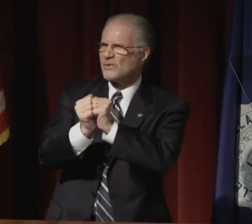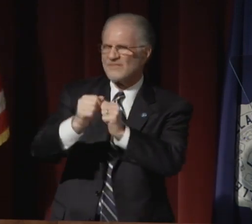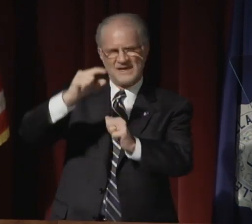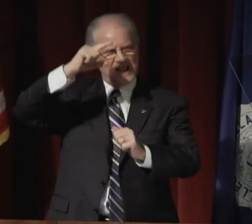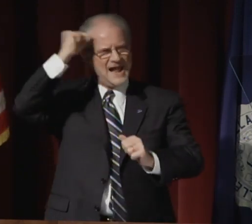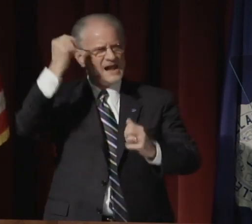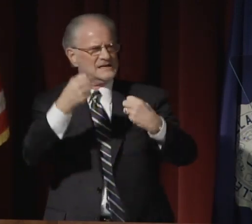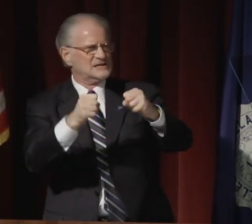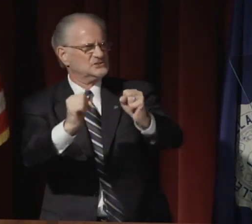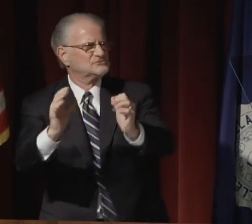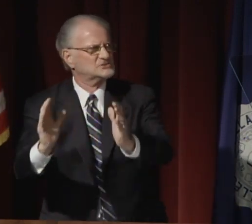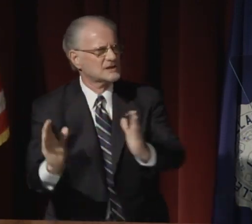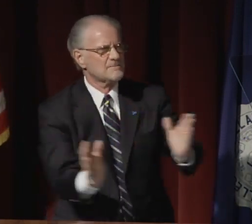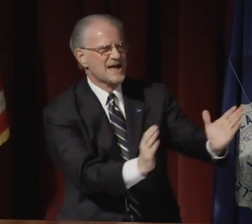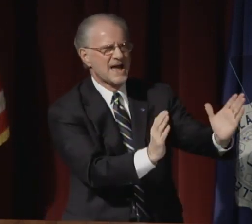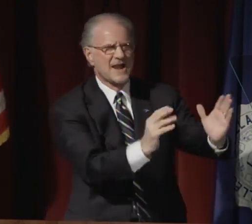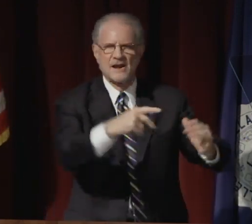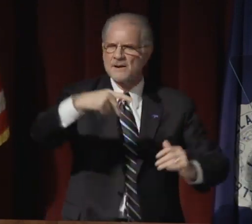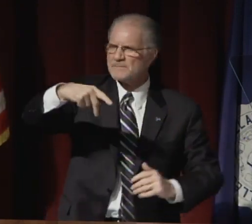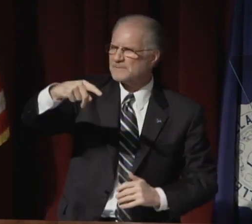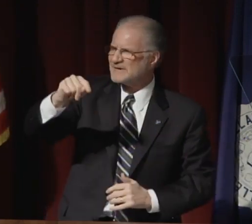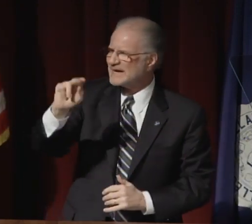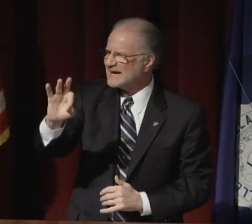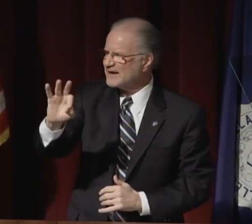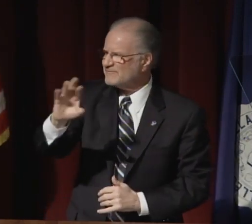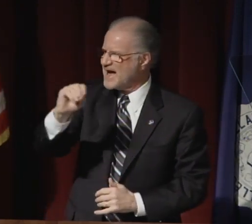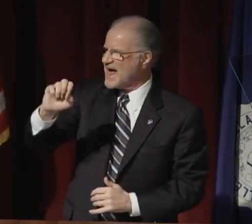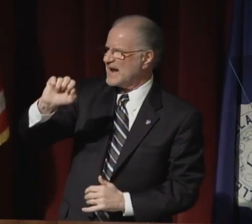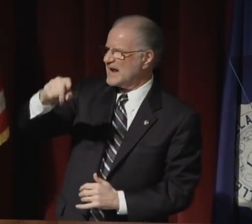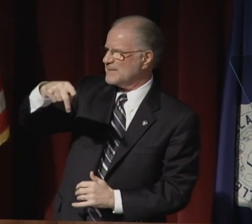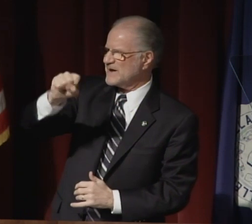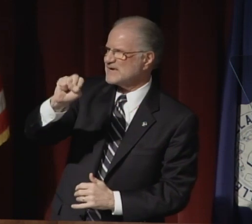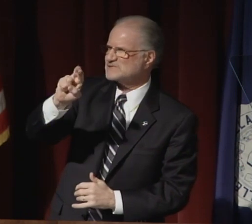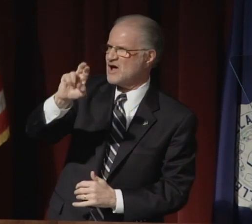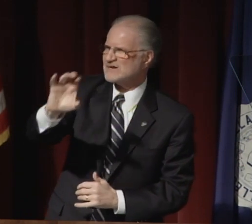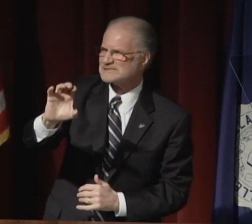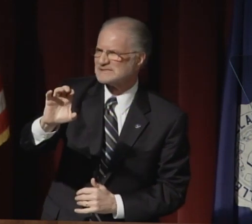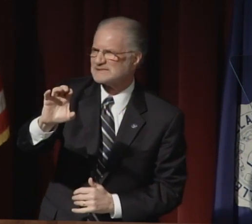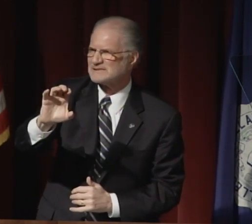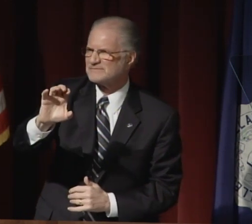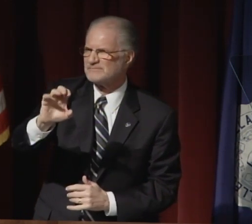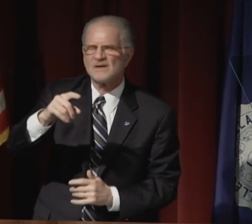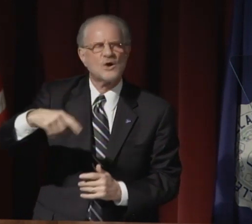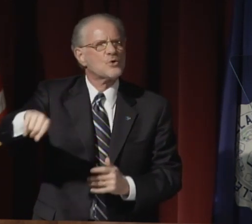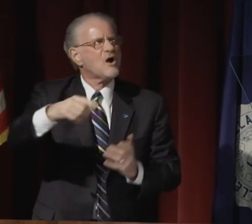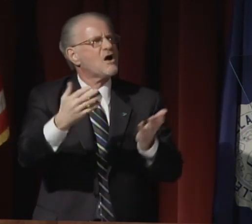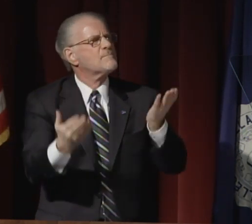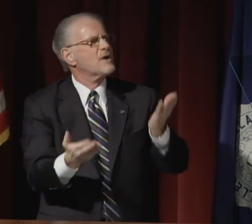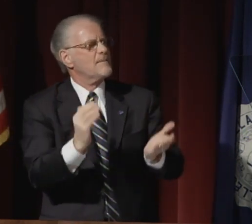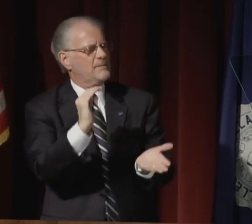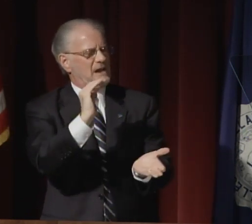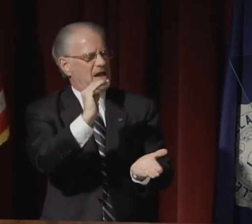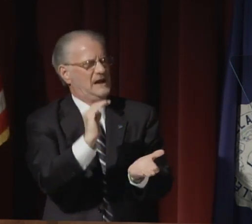You are familiar with the Gallaudet Strategic Plan,